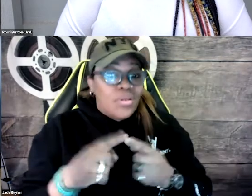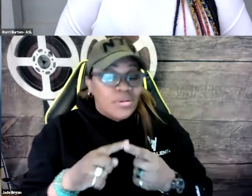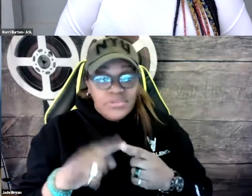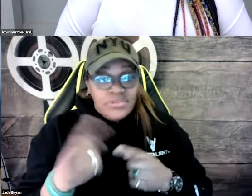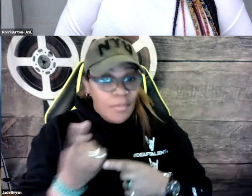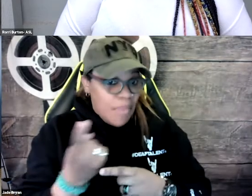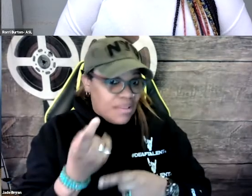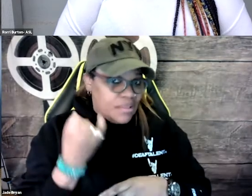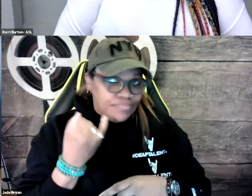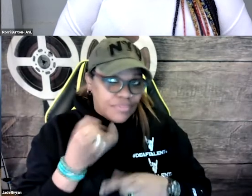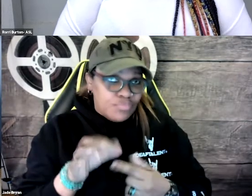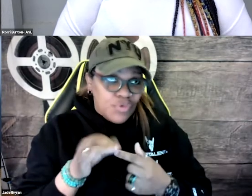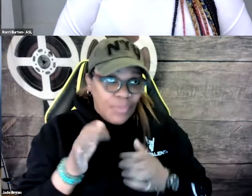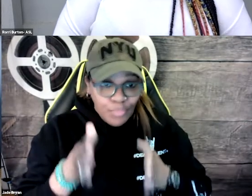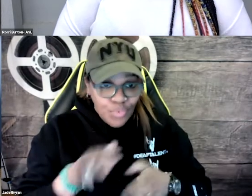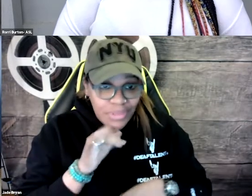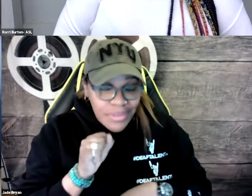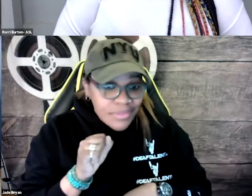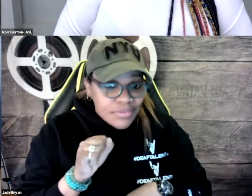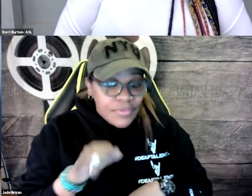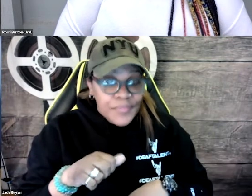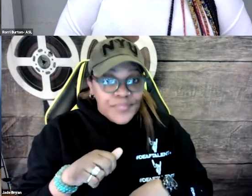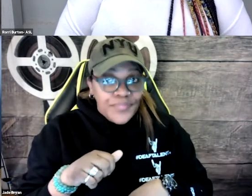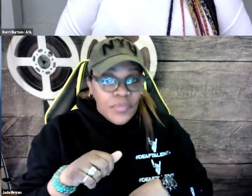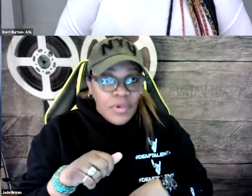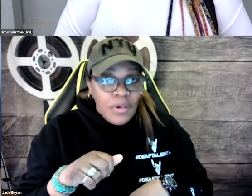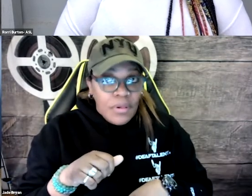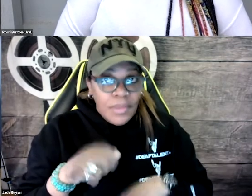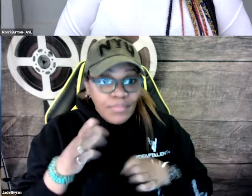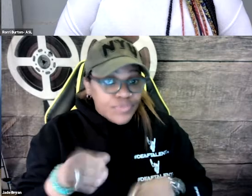the quality of the captions, even when you're watching something